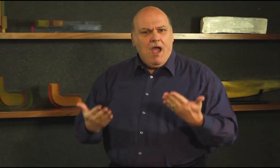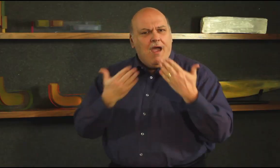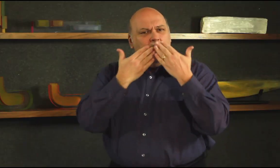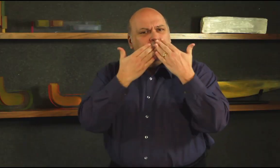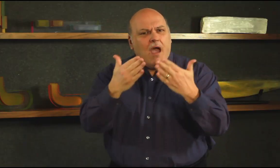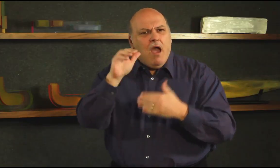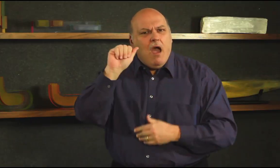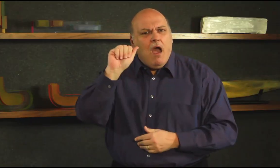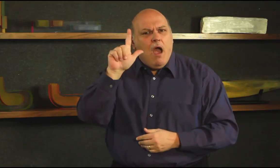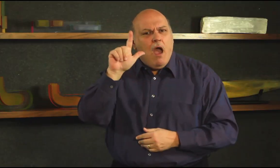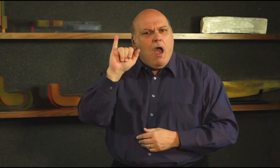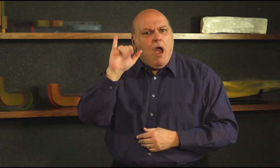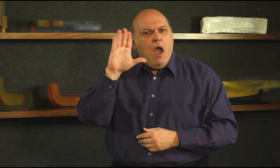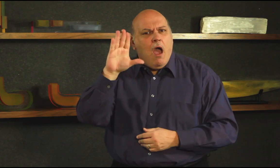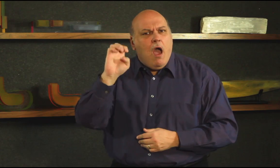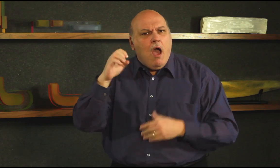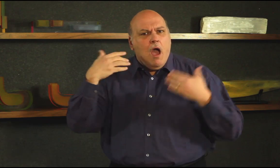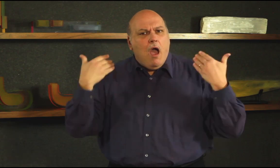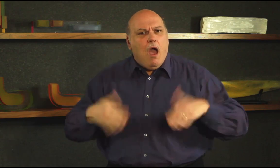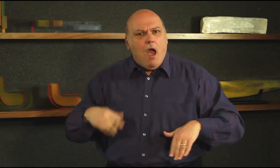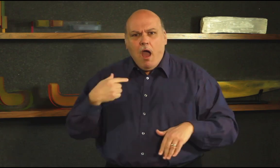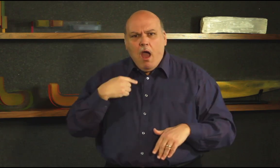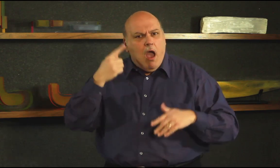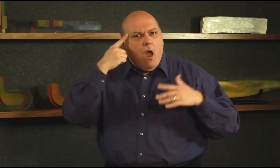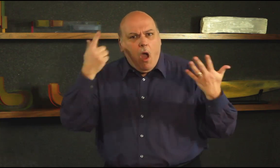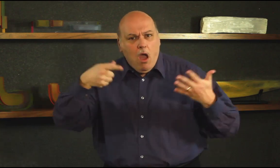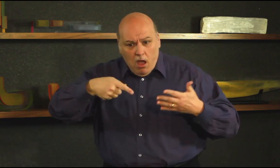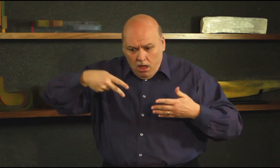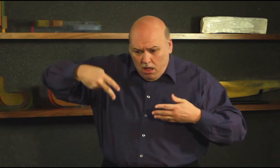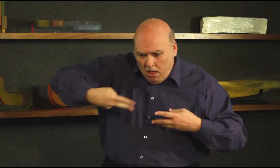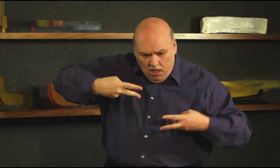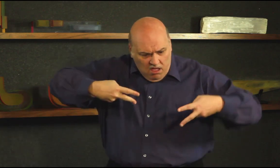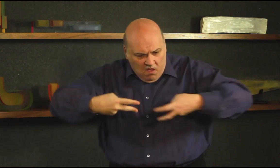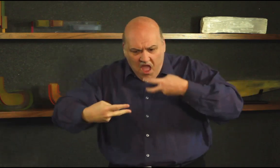Thanks Alice! It didn’t know how easy it